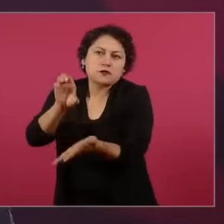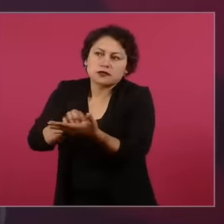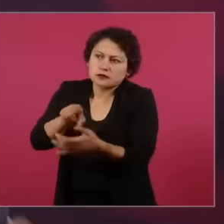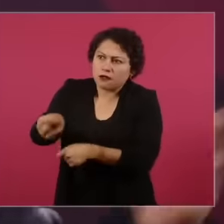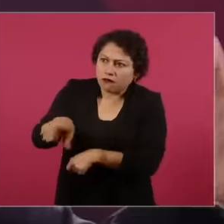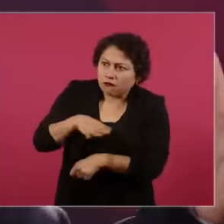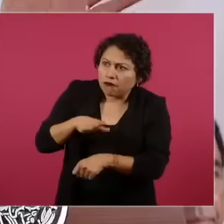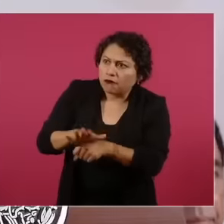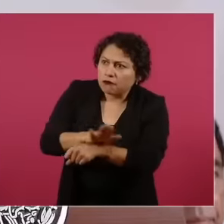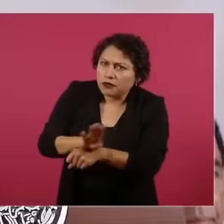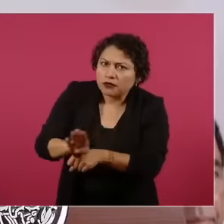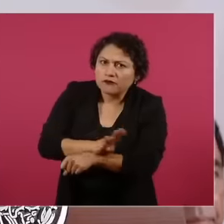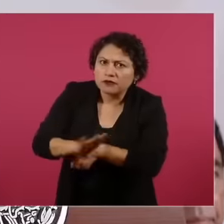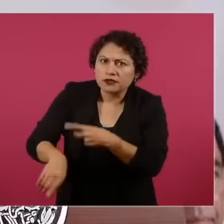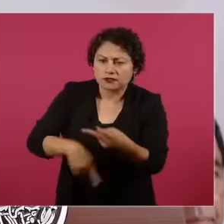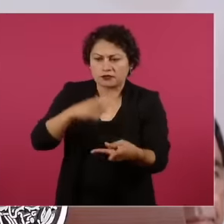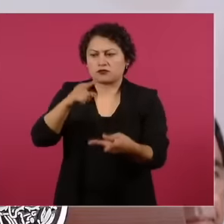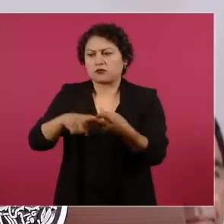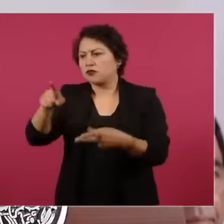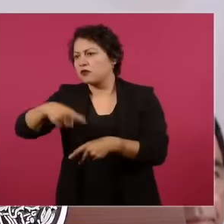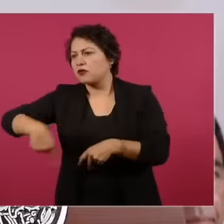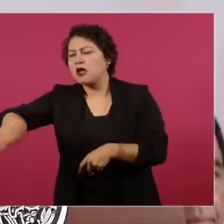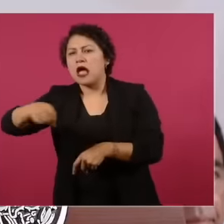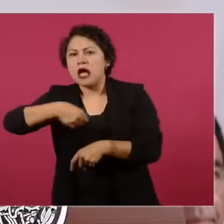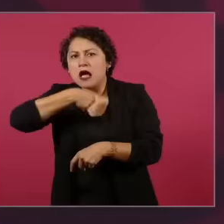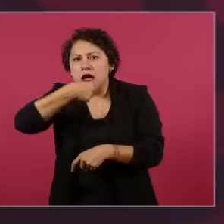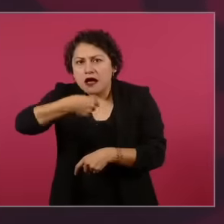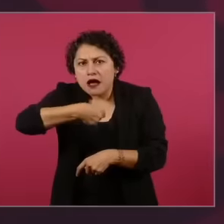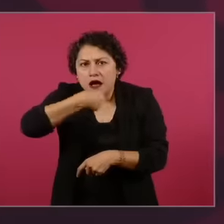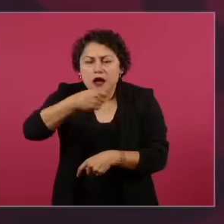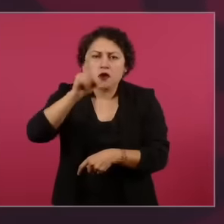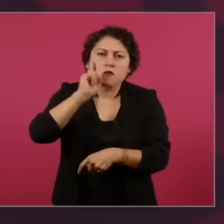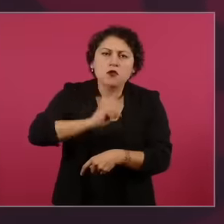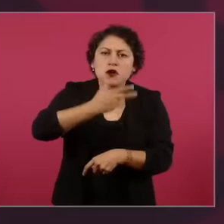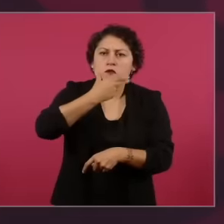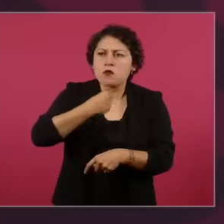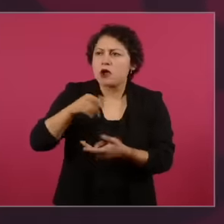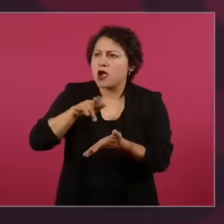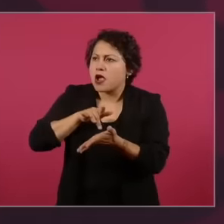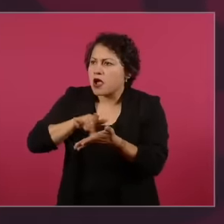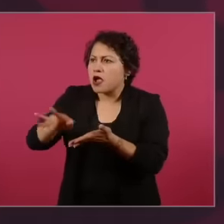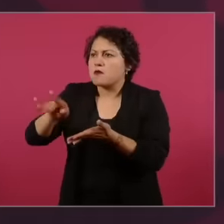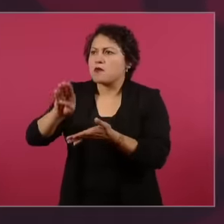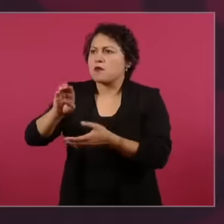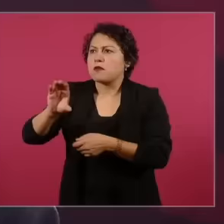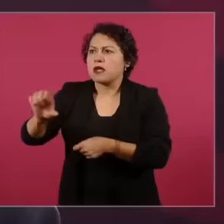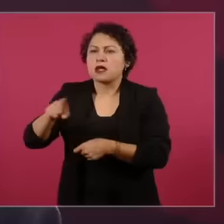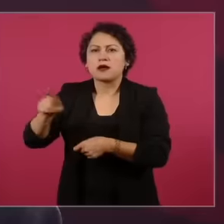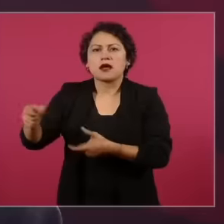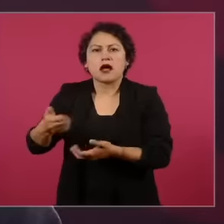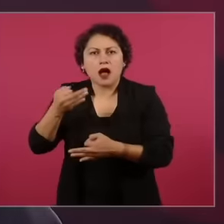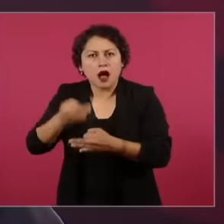the grandparents the it as who receive support and who are dignified by this government those people